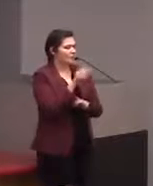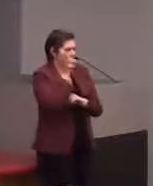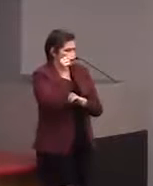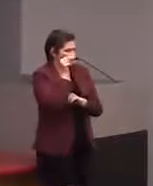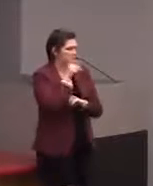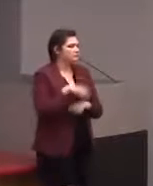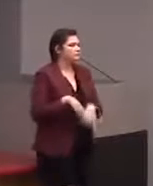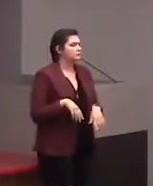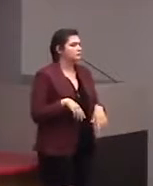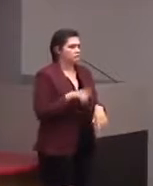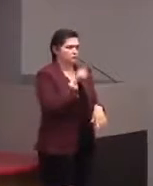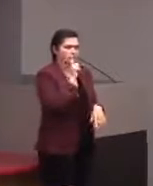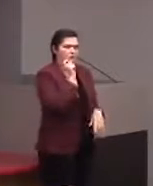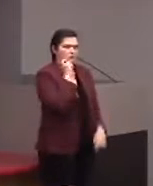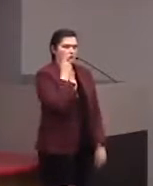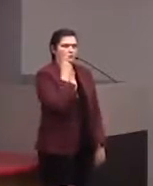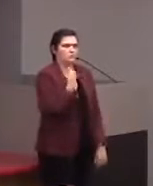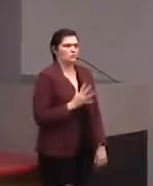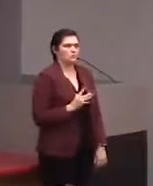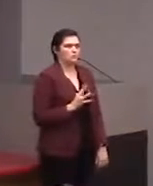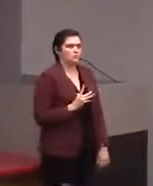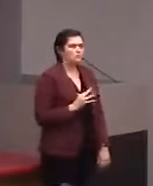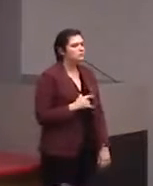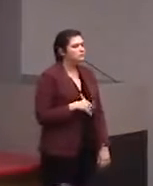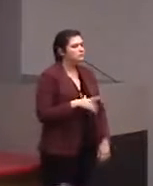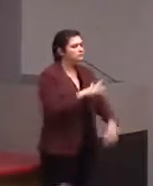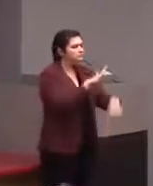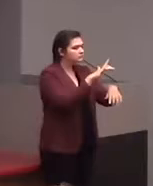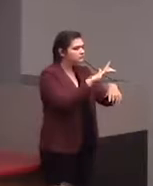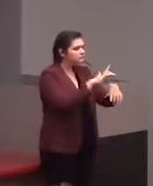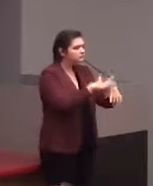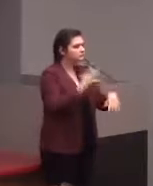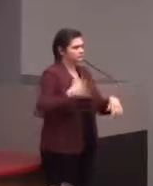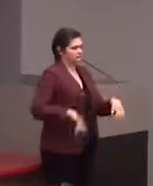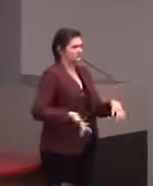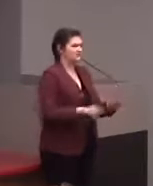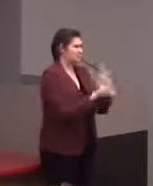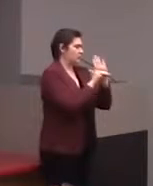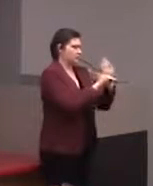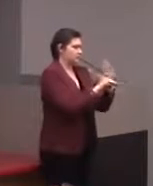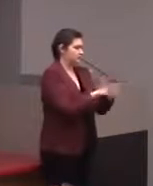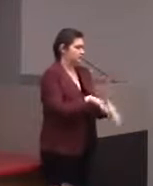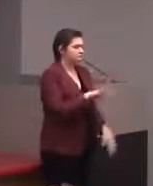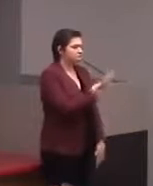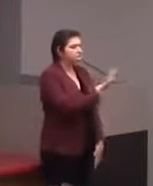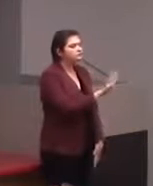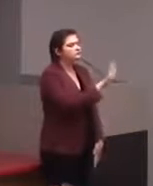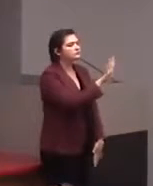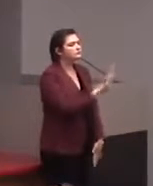and it's really cool because it is a touch-sensitive... It's a model, it's a seahorse, and you touch